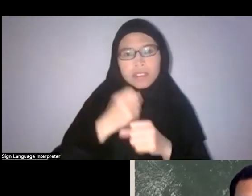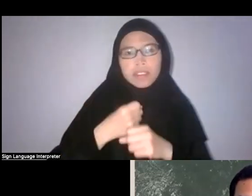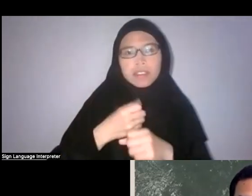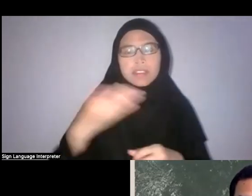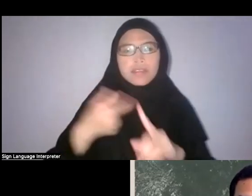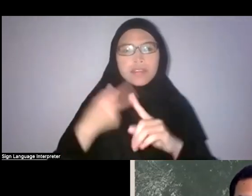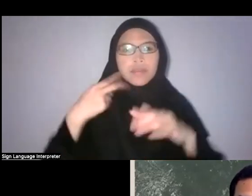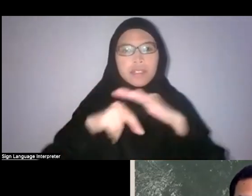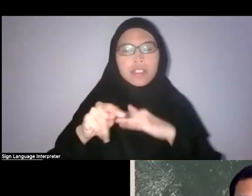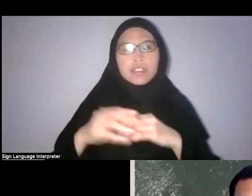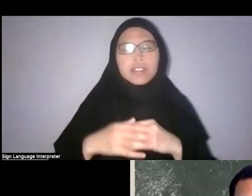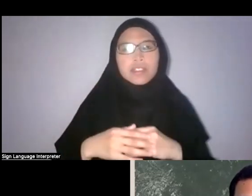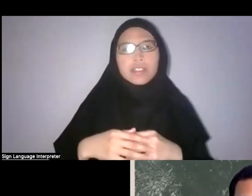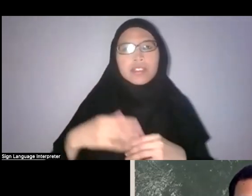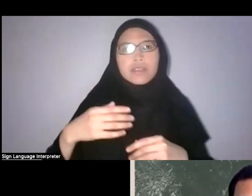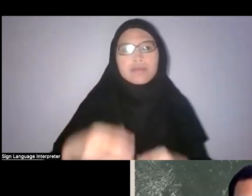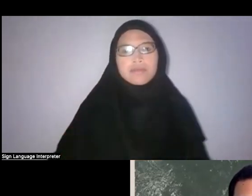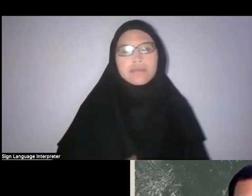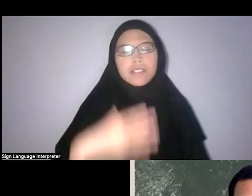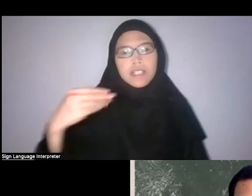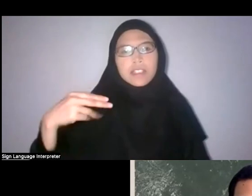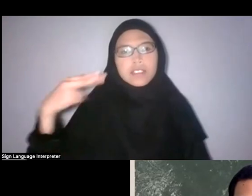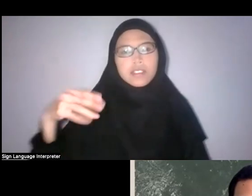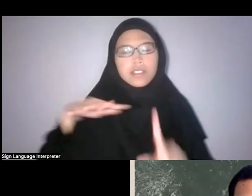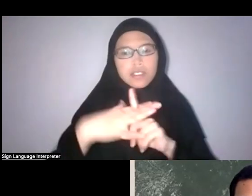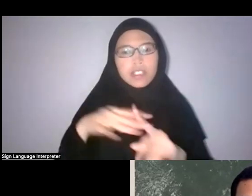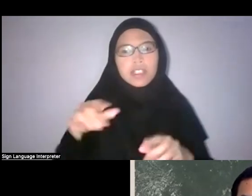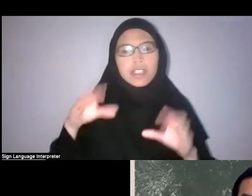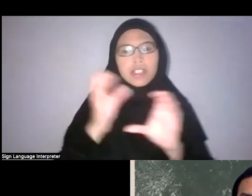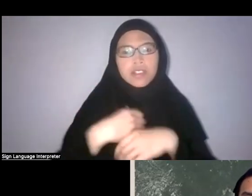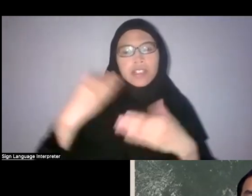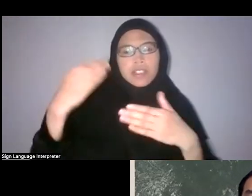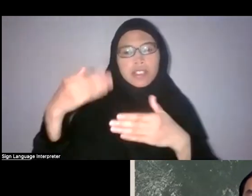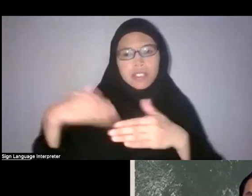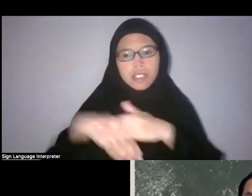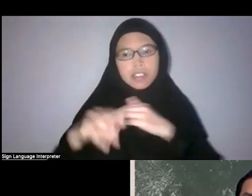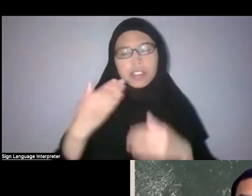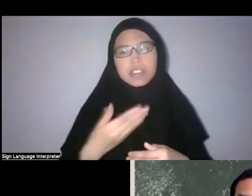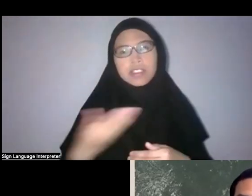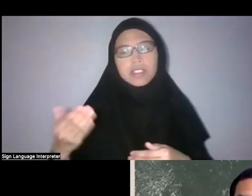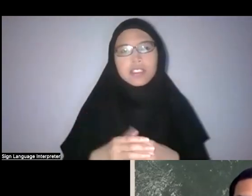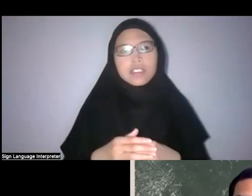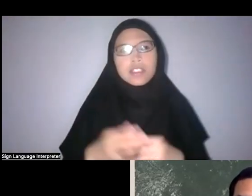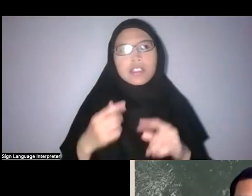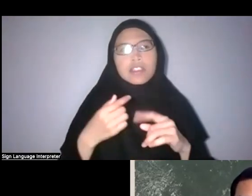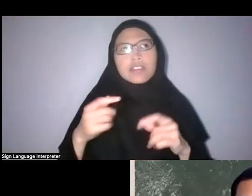Khairulddin creates visual tableaus that allude to our historico-political encounters with the natural world.